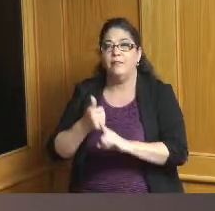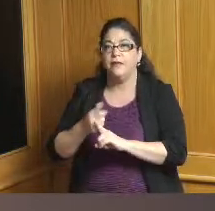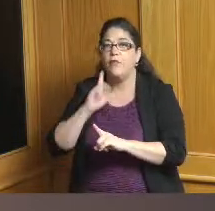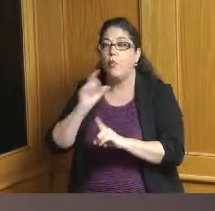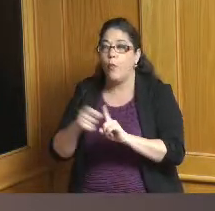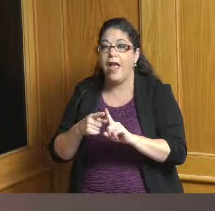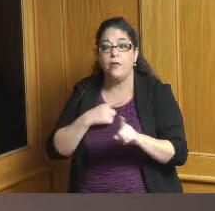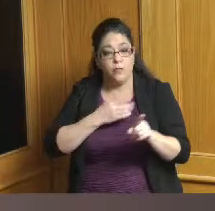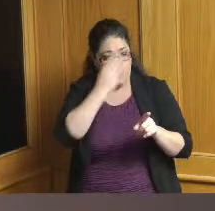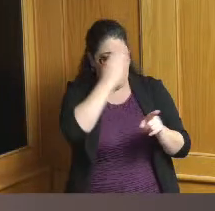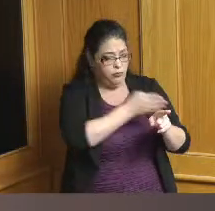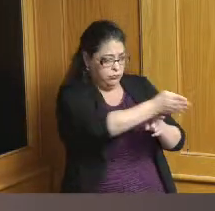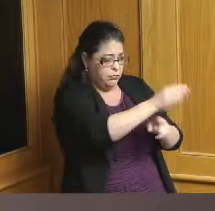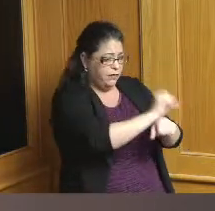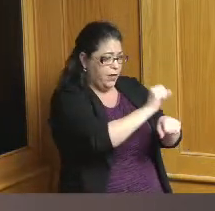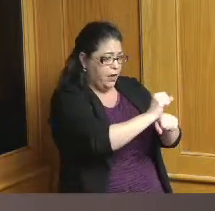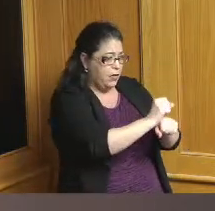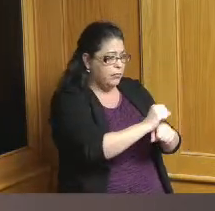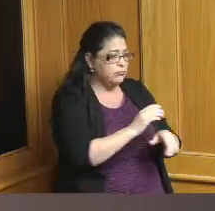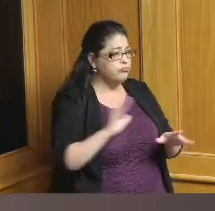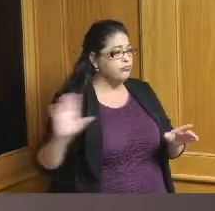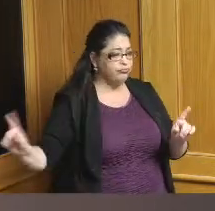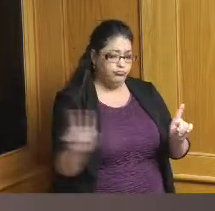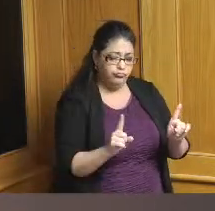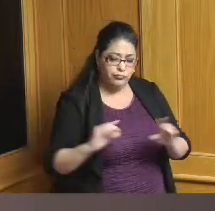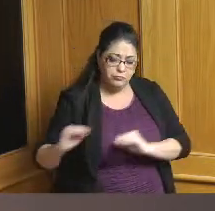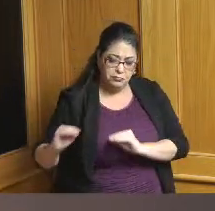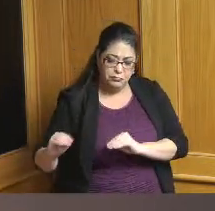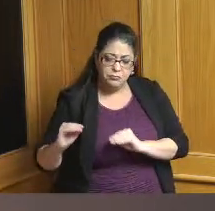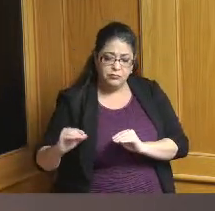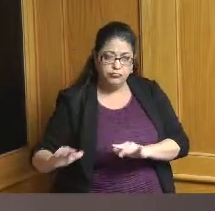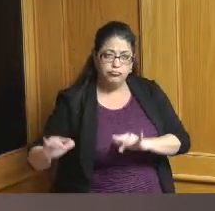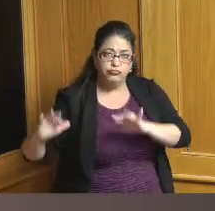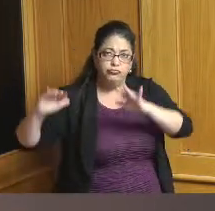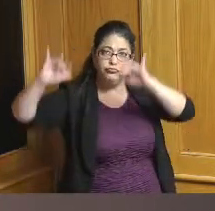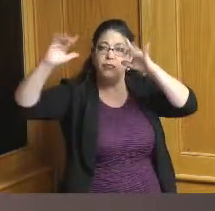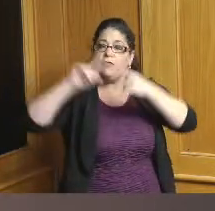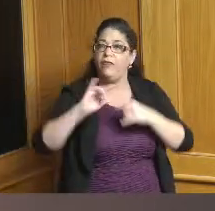students from our local high school in their very popular and effective apprentice program